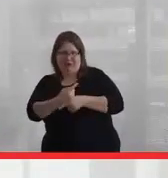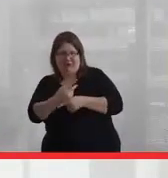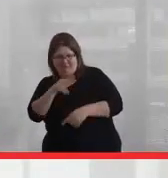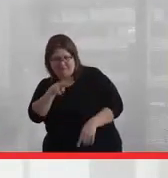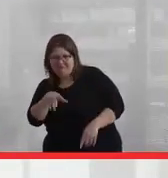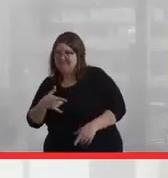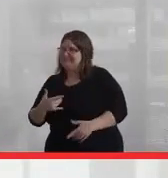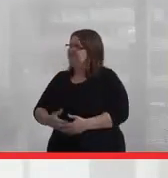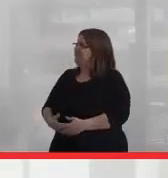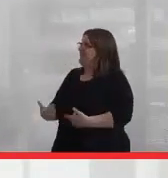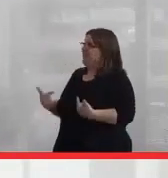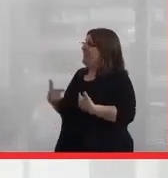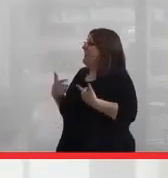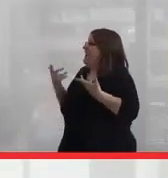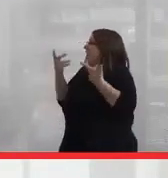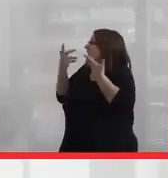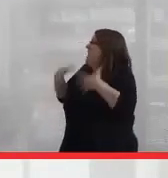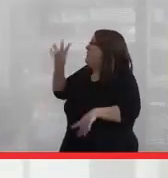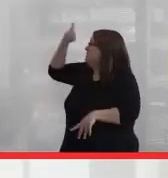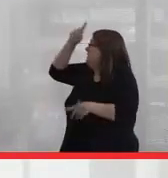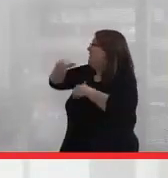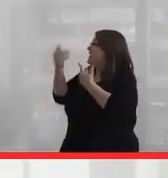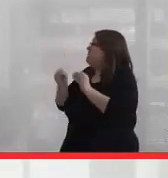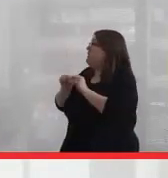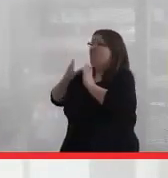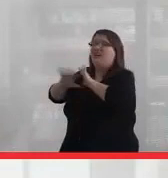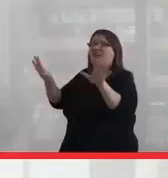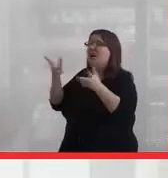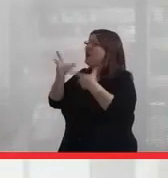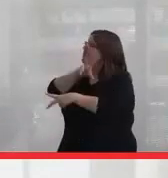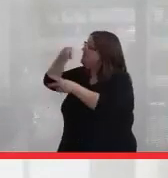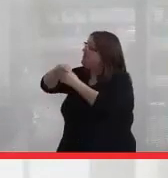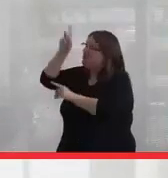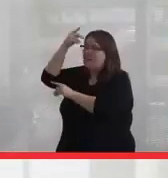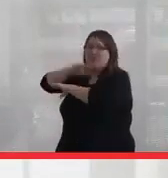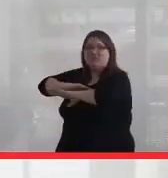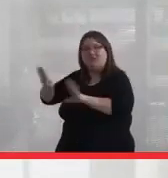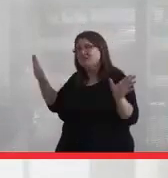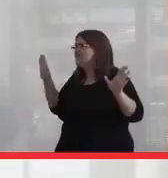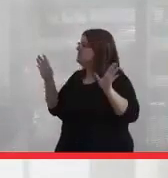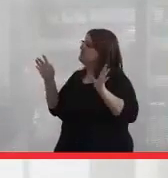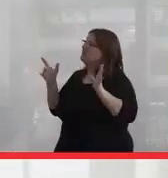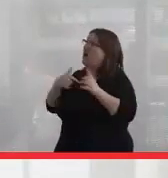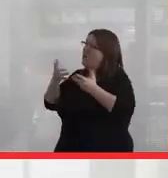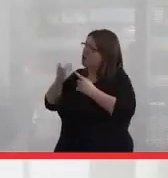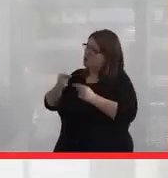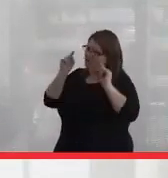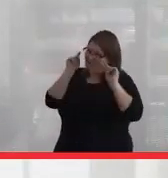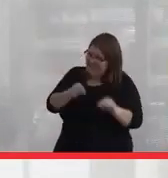And I just said, I don't want to be political anymore. I don't want to be involved in the politics anymore. I just want to do this or that, and he just